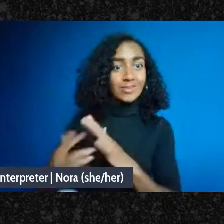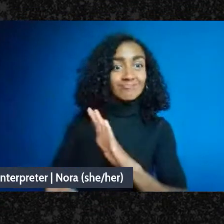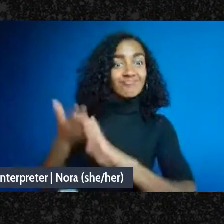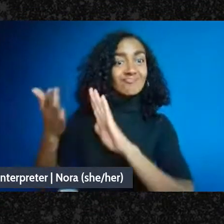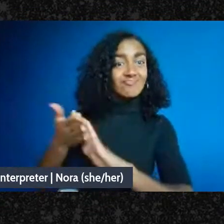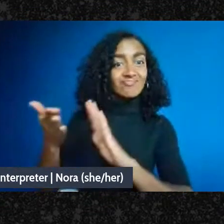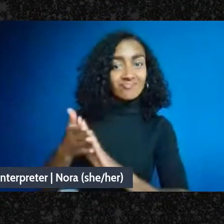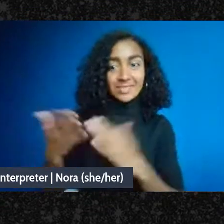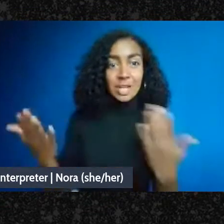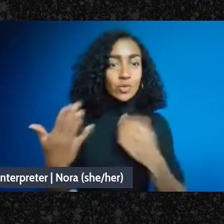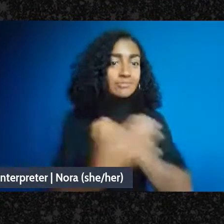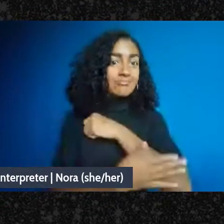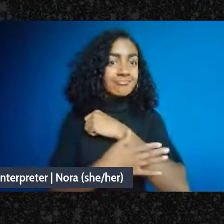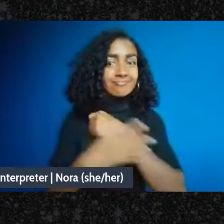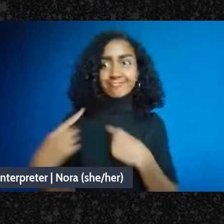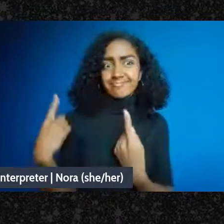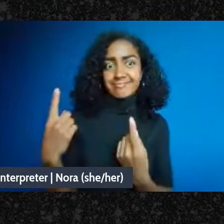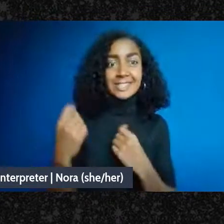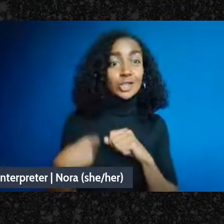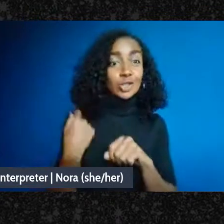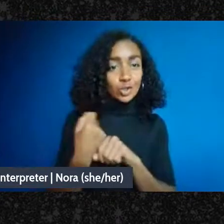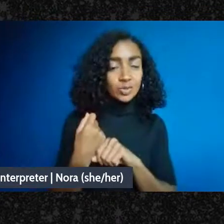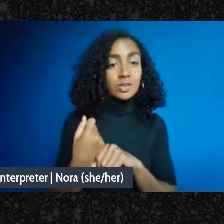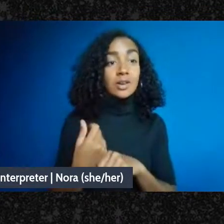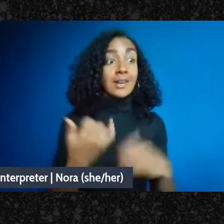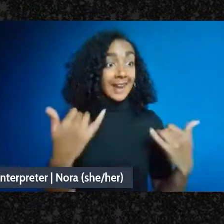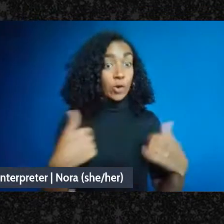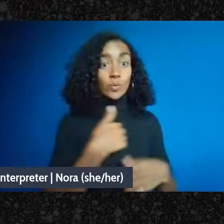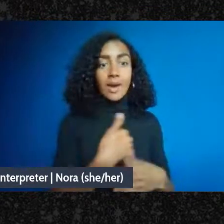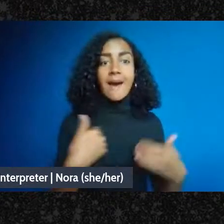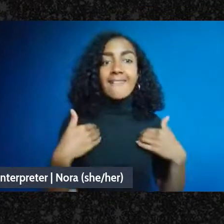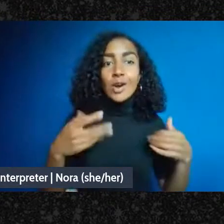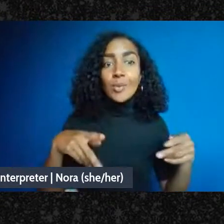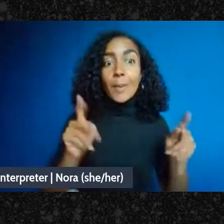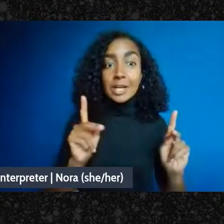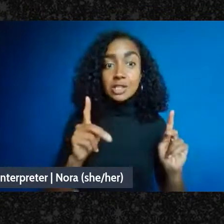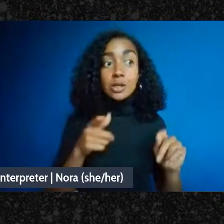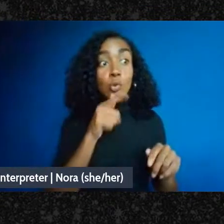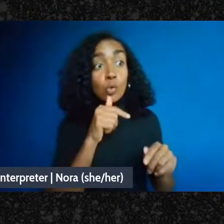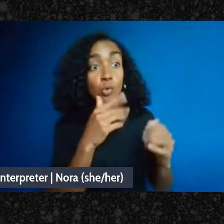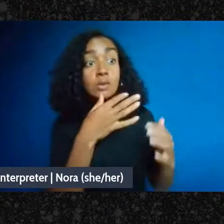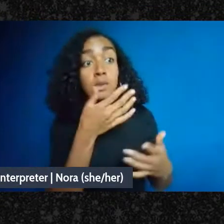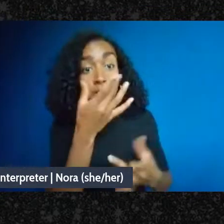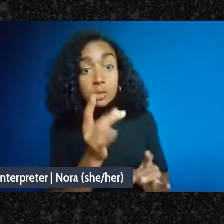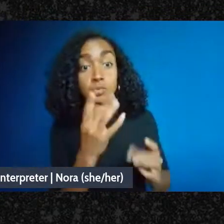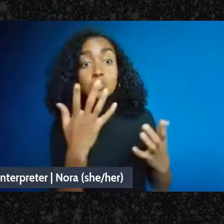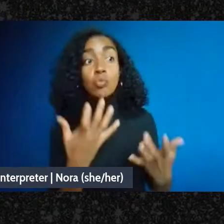We've gotten permission to add peoplewho want to join that to that slack, so that people can see